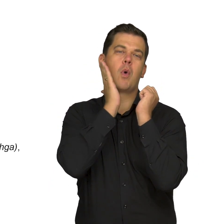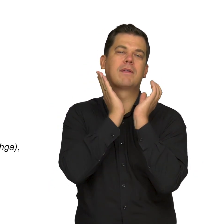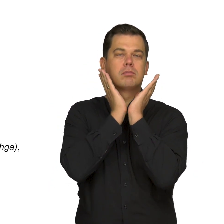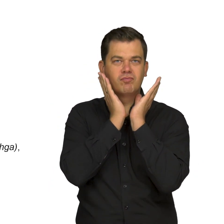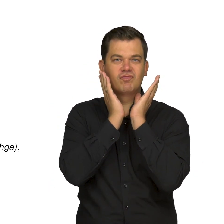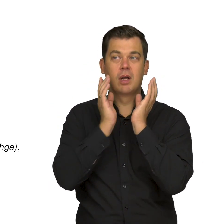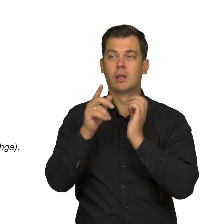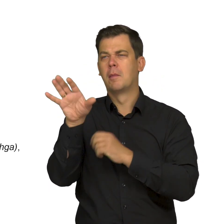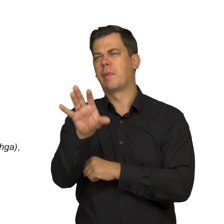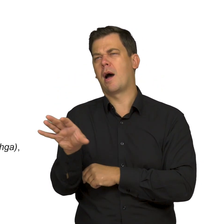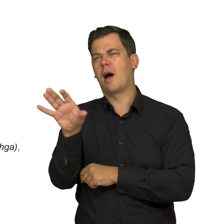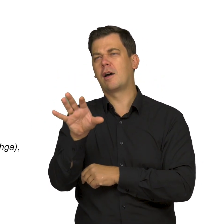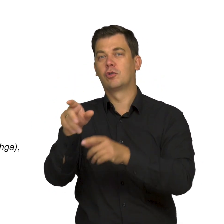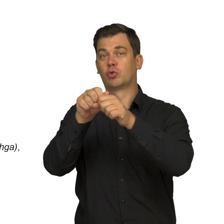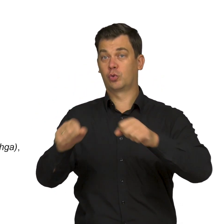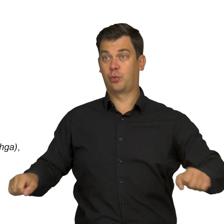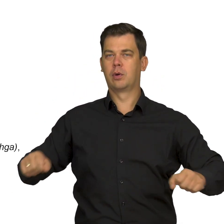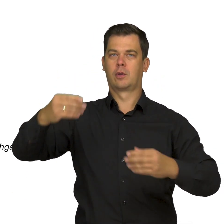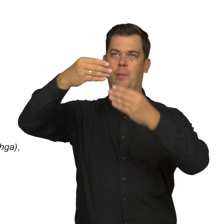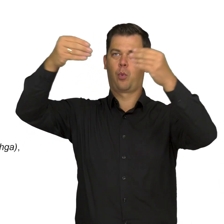The painter is staring at the canvas on the easel.